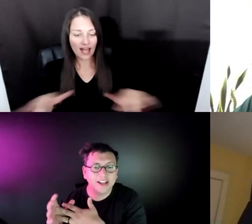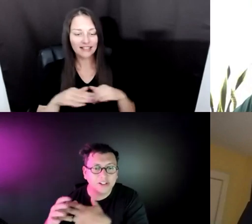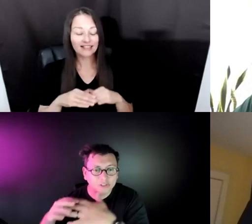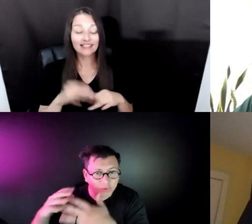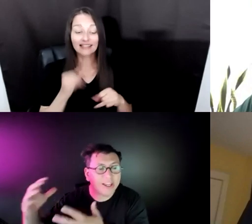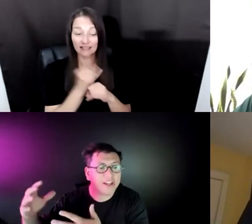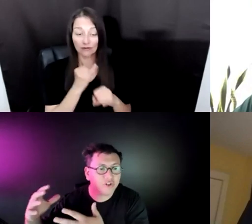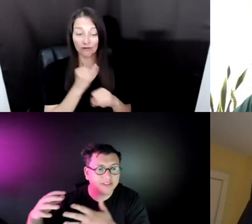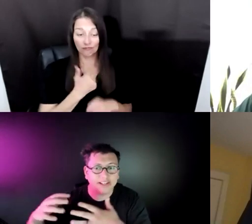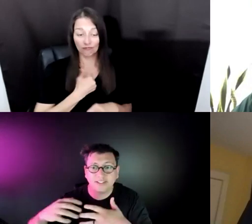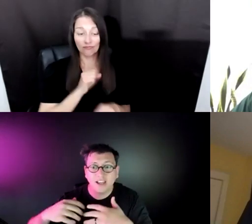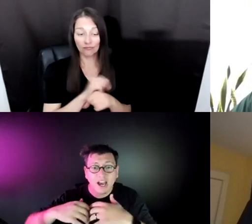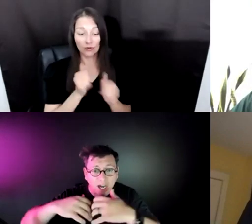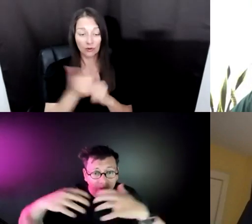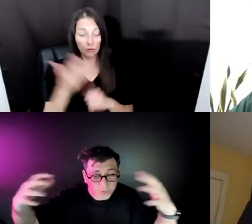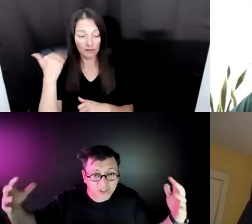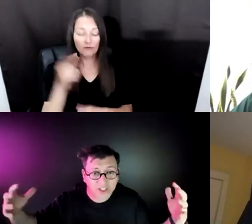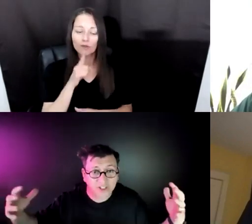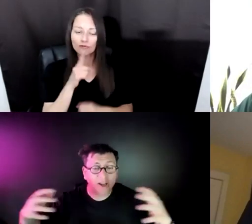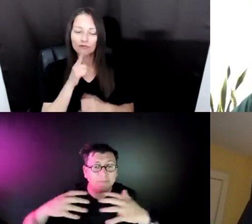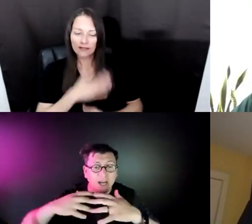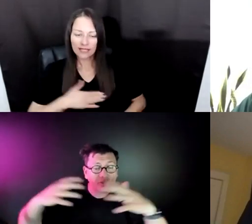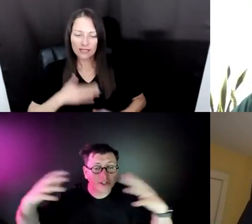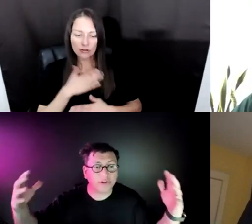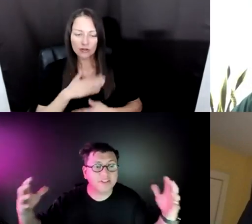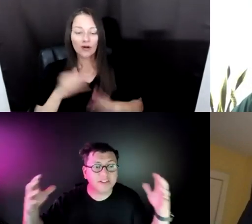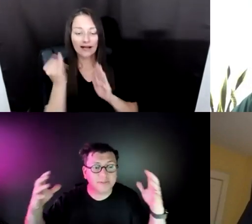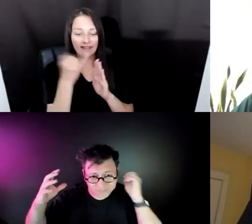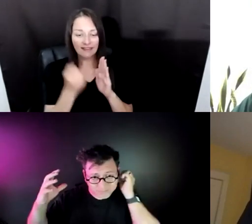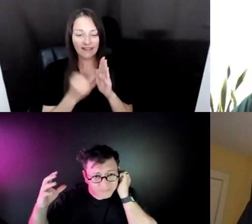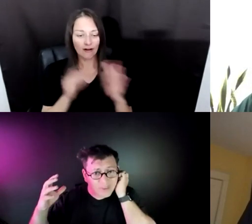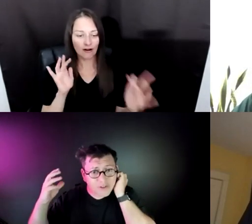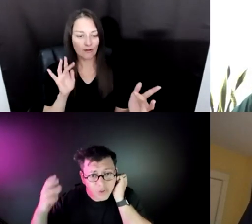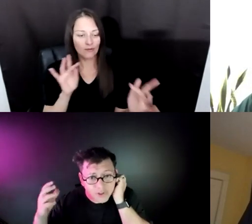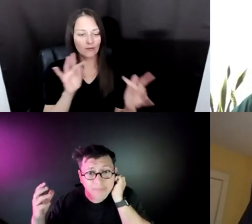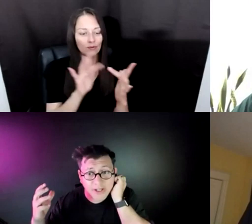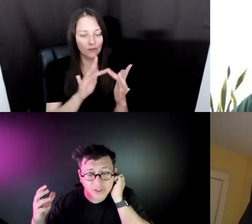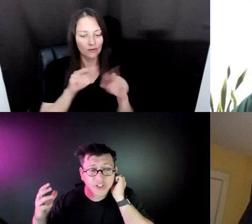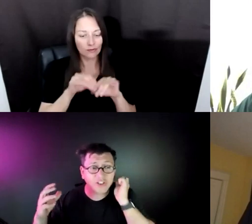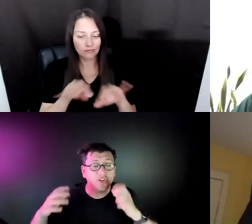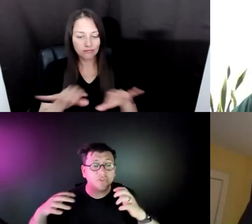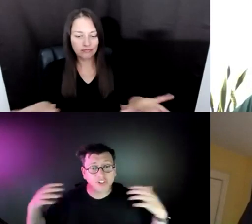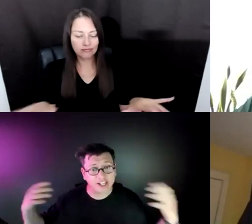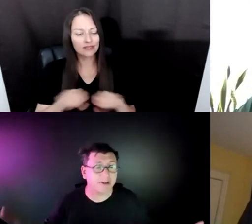TRULY ENJOY THAT OUTREACH AND GOING BOUNDARIES OF CERTAIN IMAGINATION AND REACH AS MUCH AS